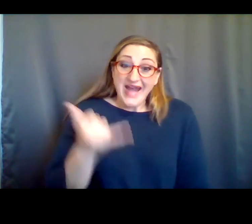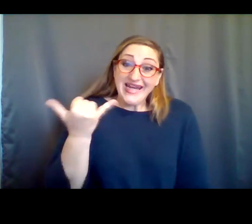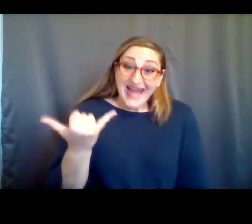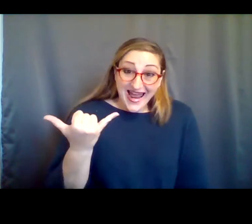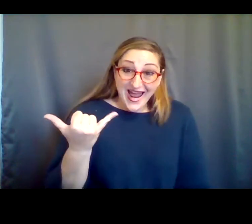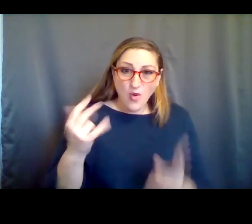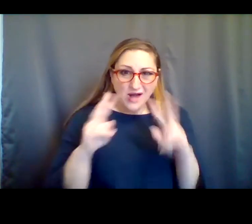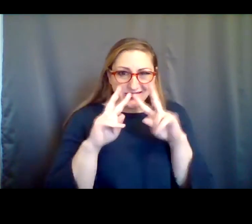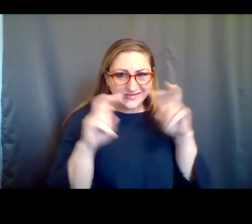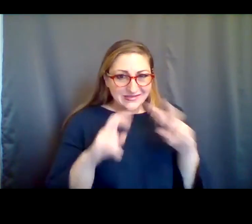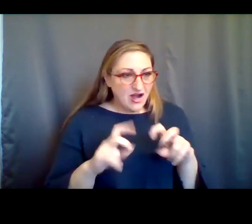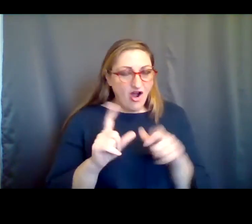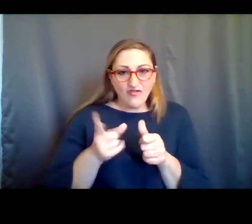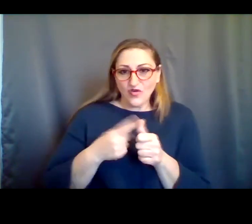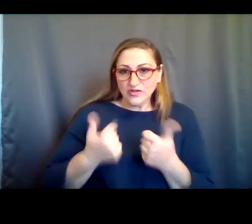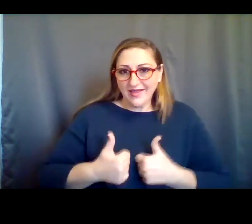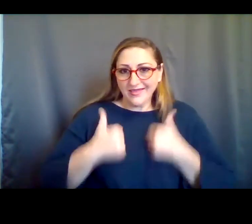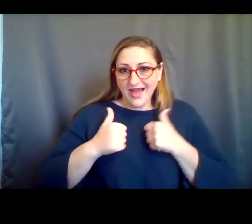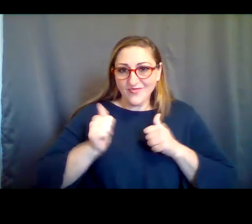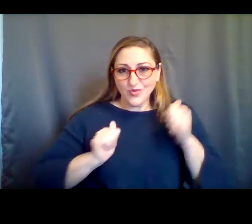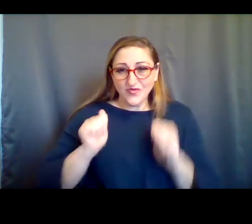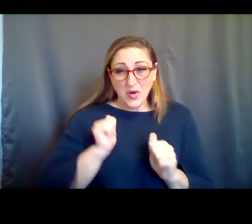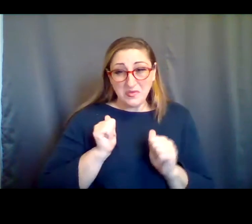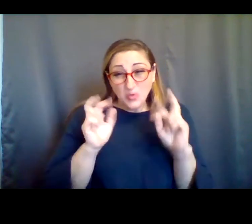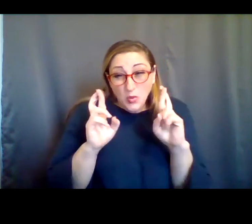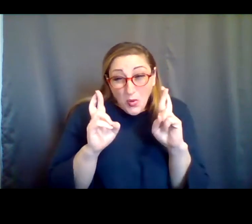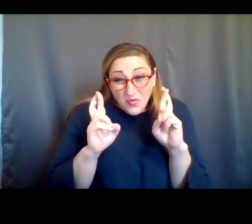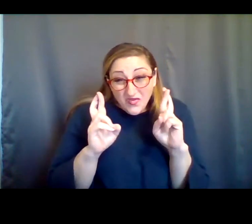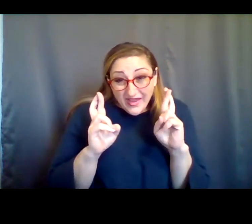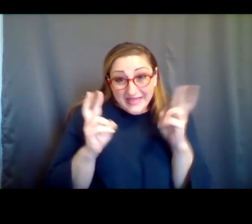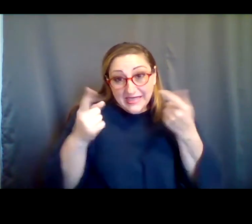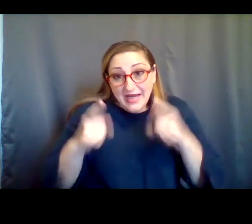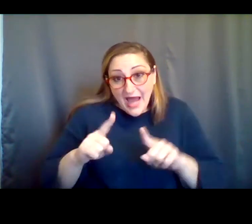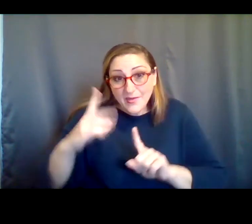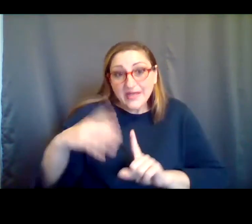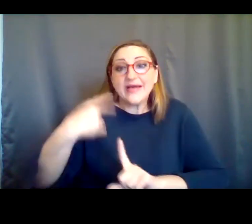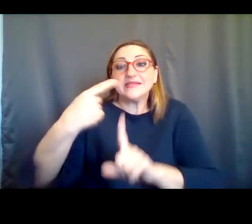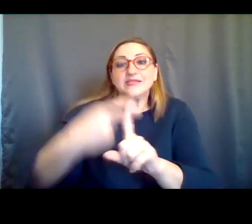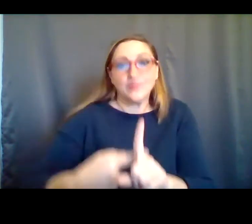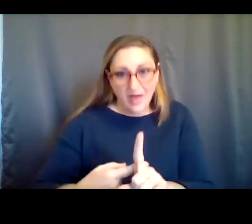at our first live performance hopefully happening next month. And right now we're in the stages of just